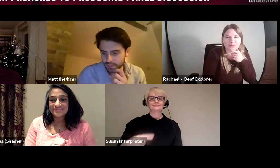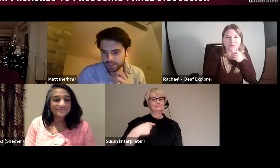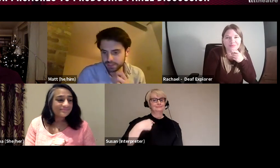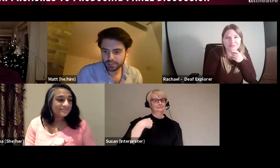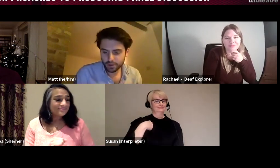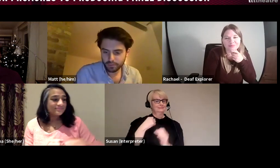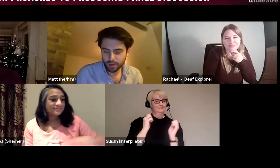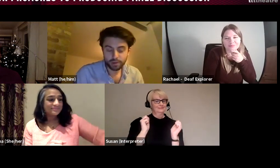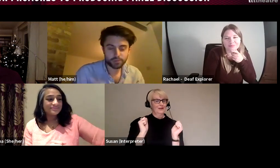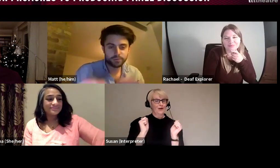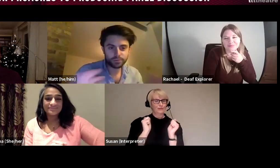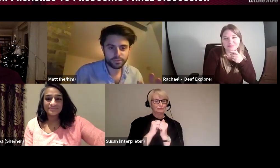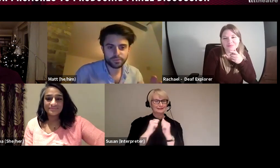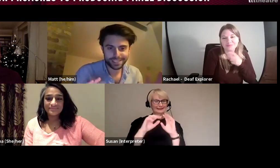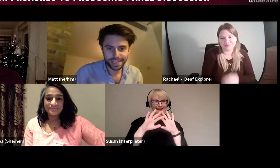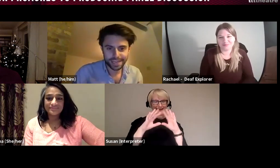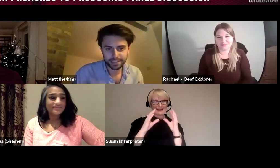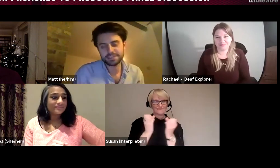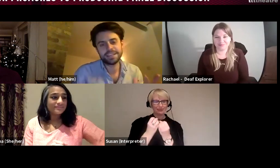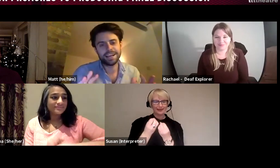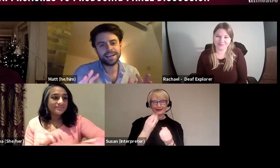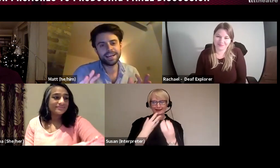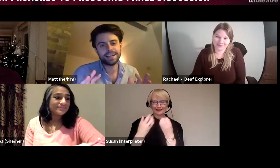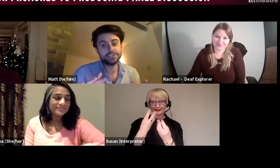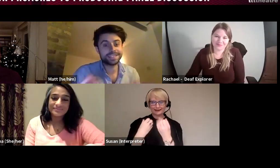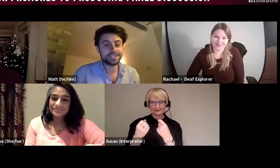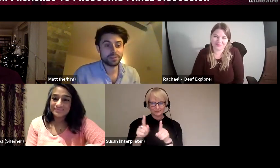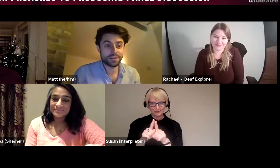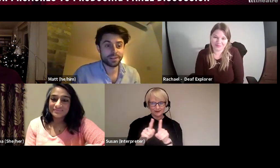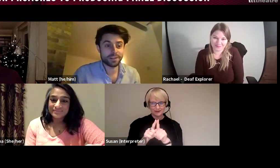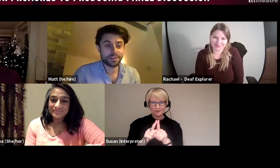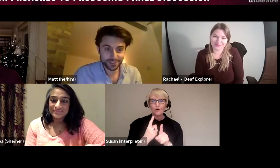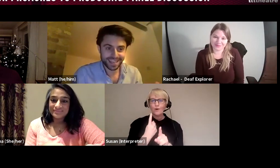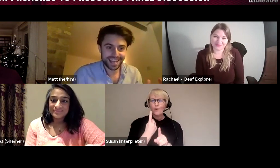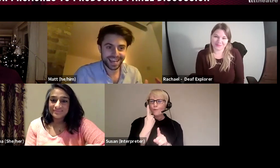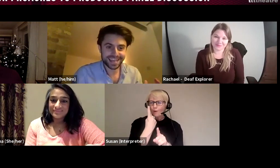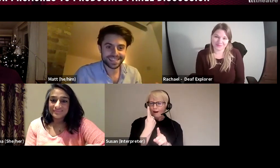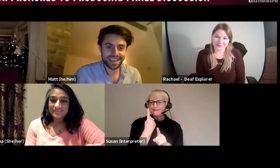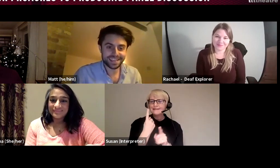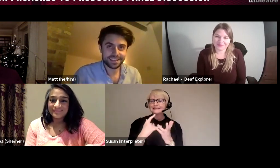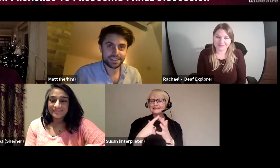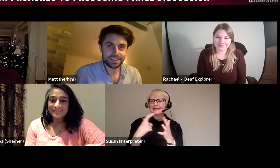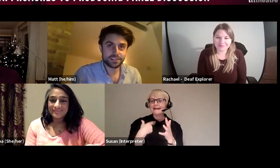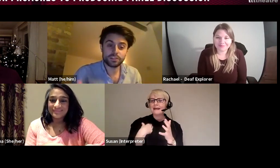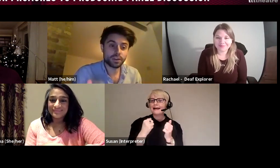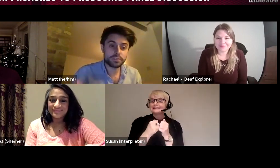said so far, but I would also for a second just disagree with it all and say that you don't need